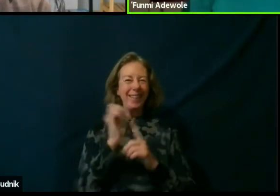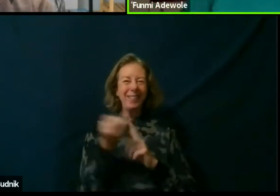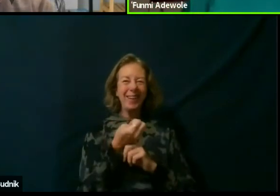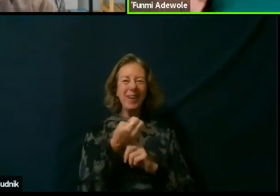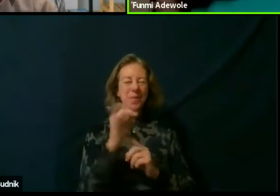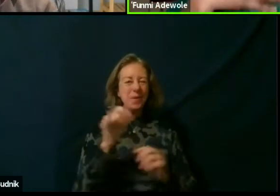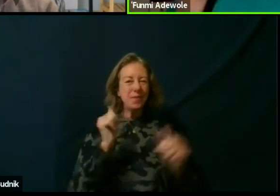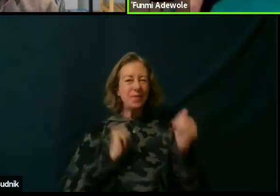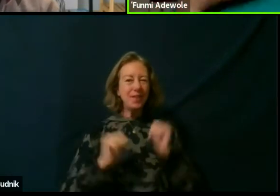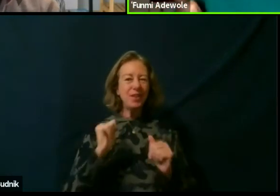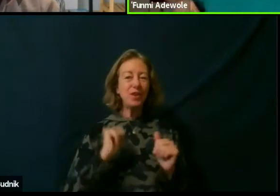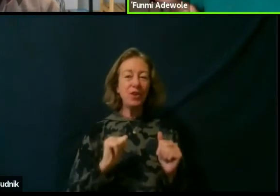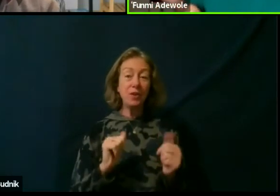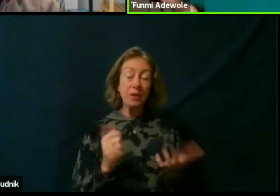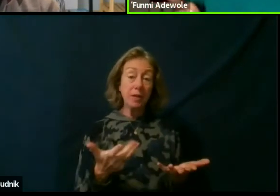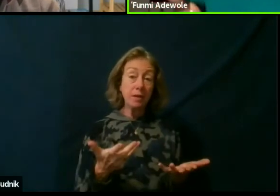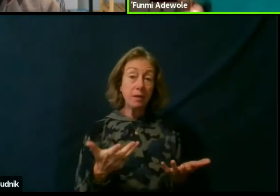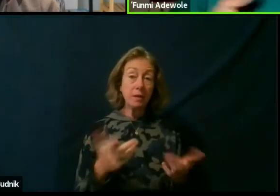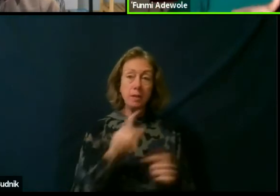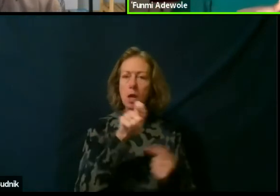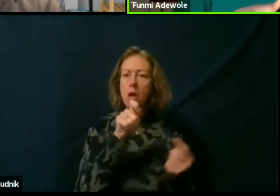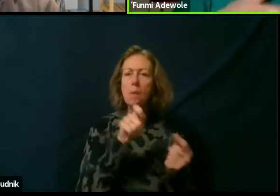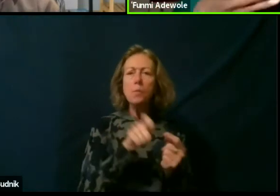So, it's in a particular venue, for example